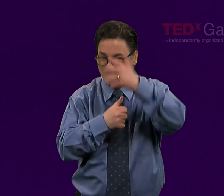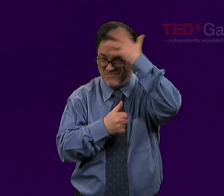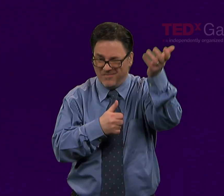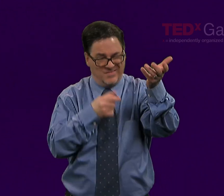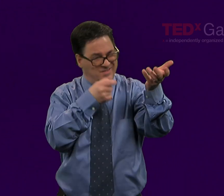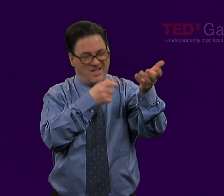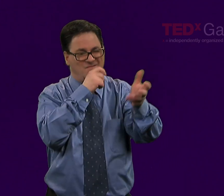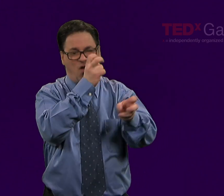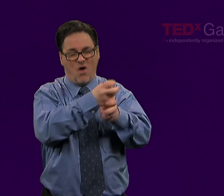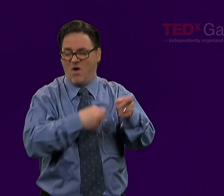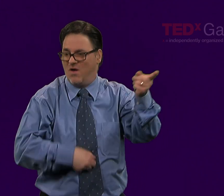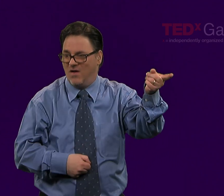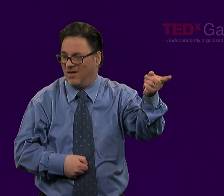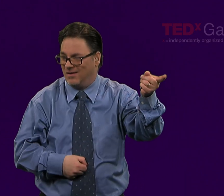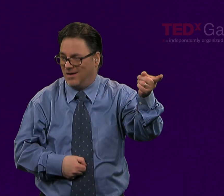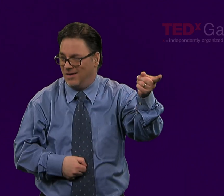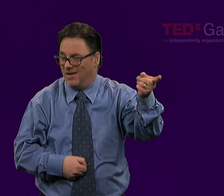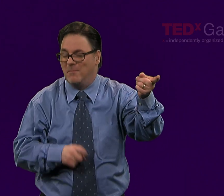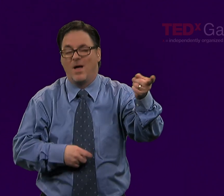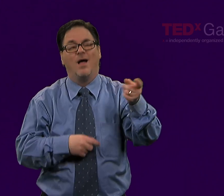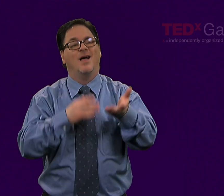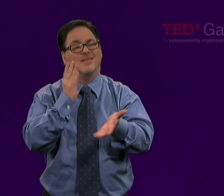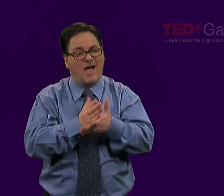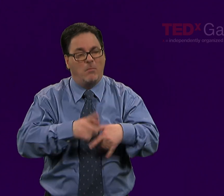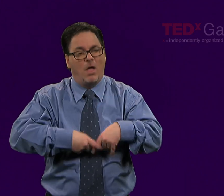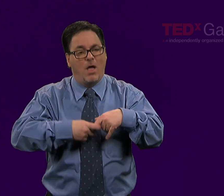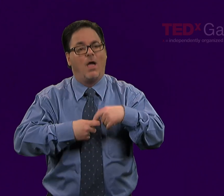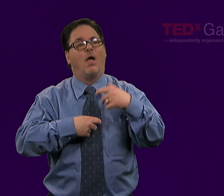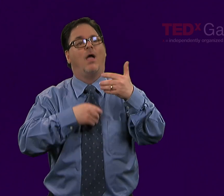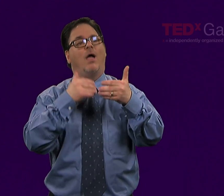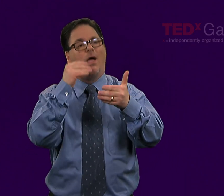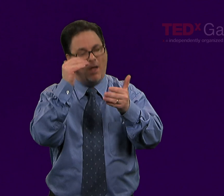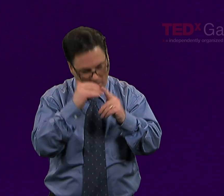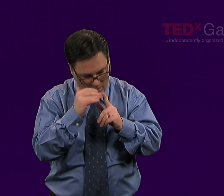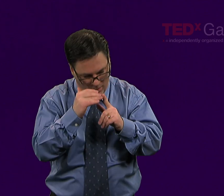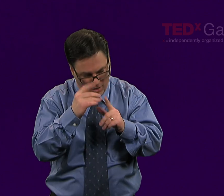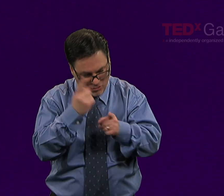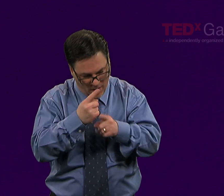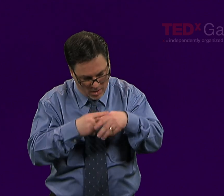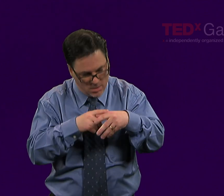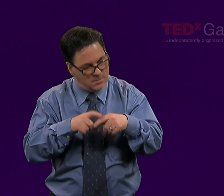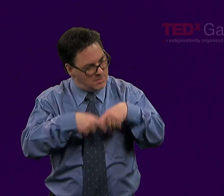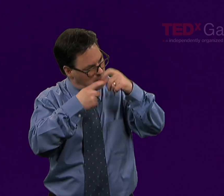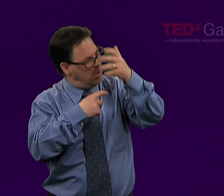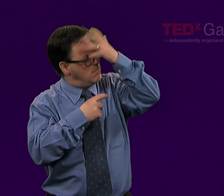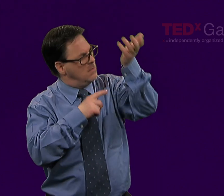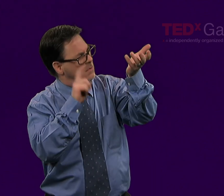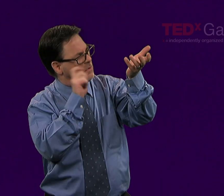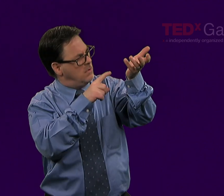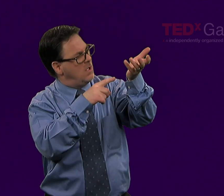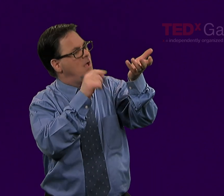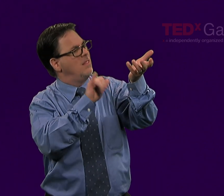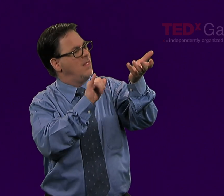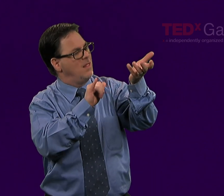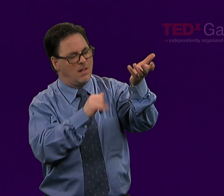This act of metacognition is not hard, the difficult part of it is becoming habituated to that self-examination.